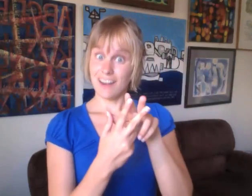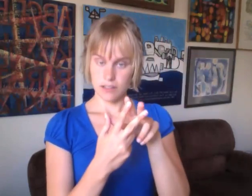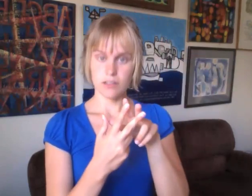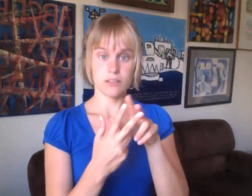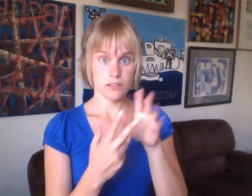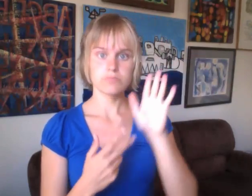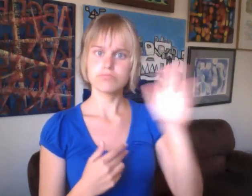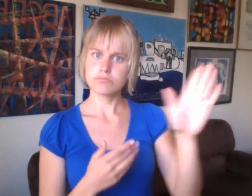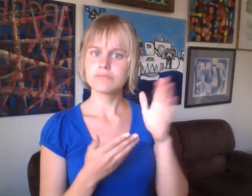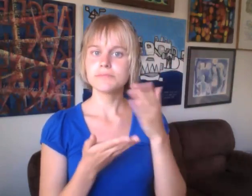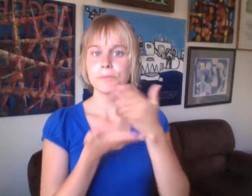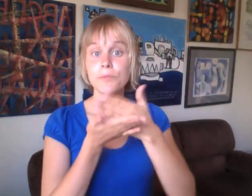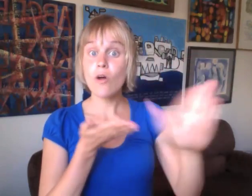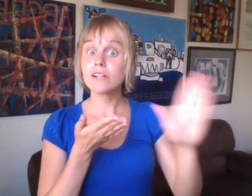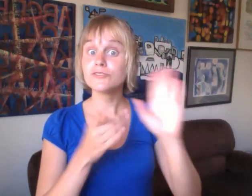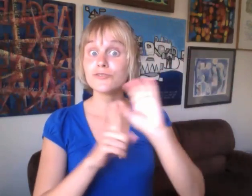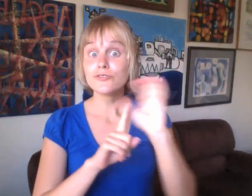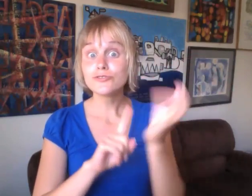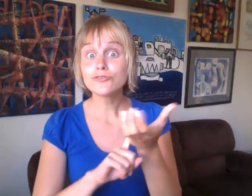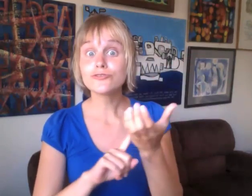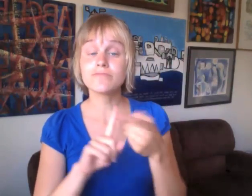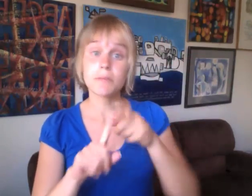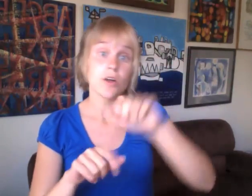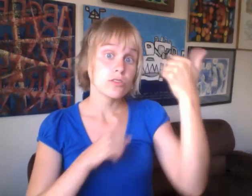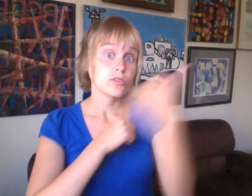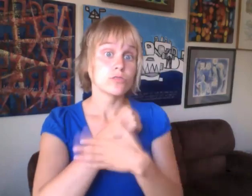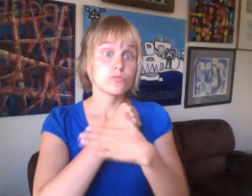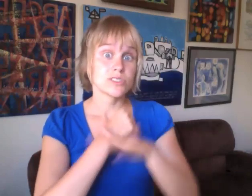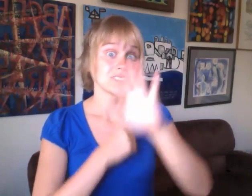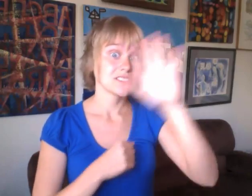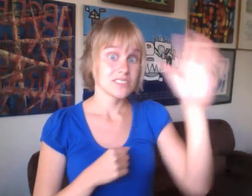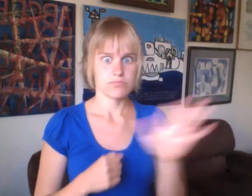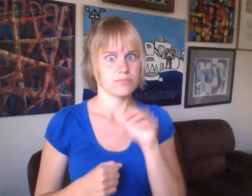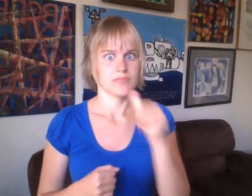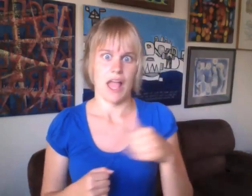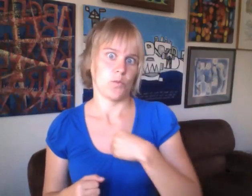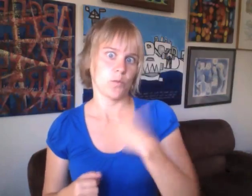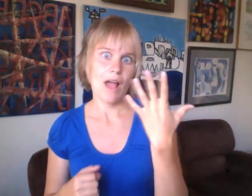are also products of marginalized cultures.